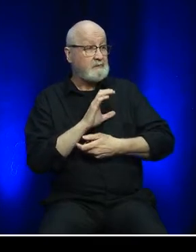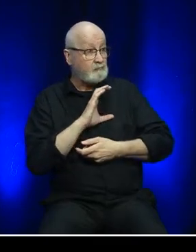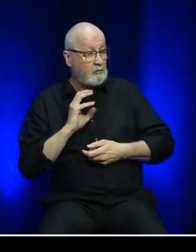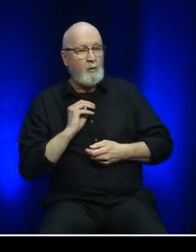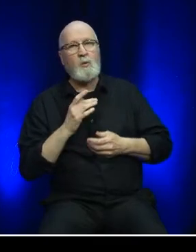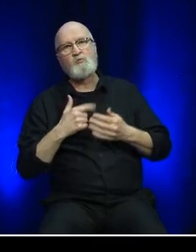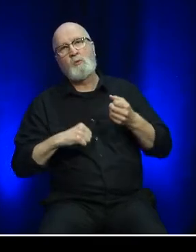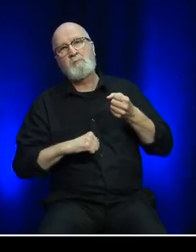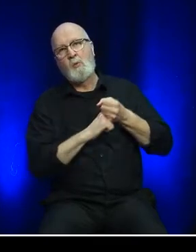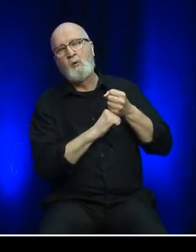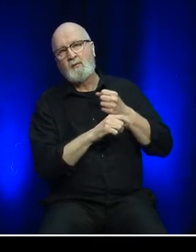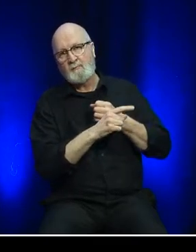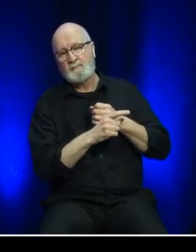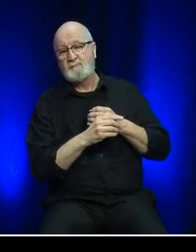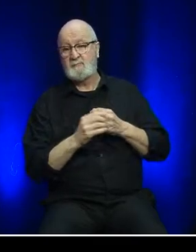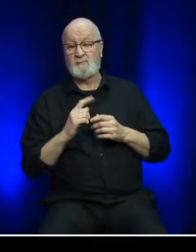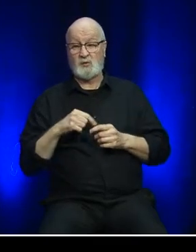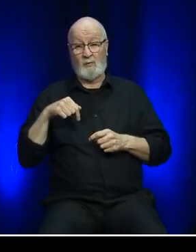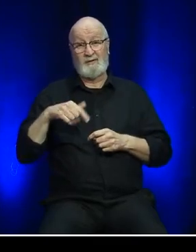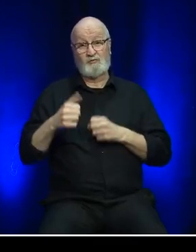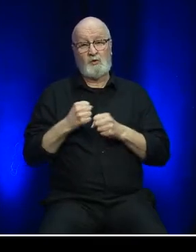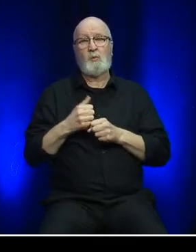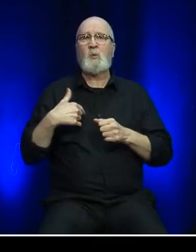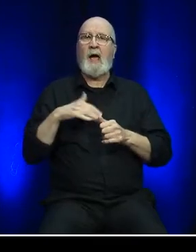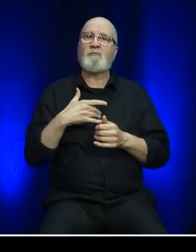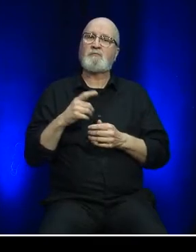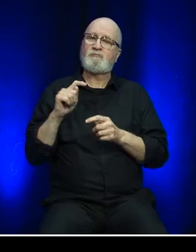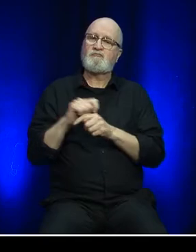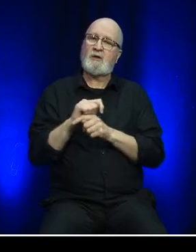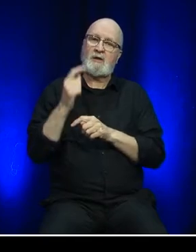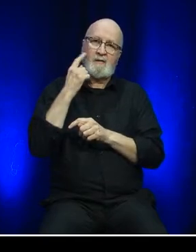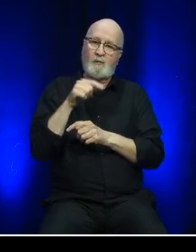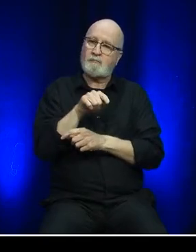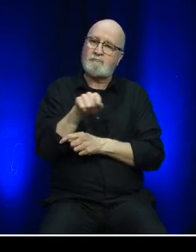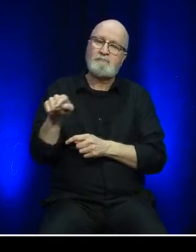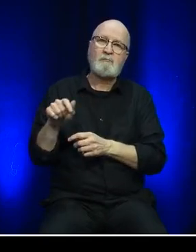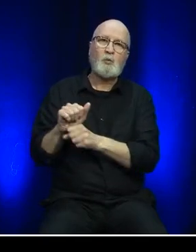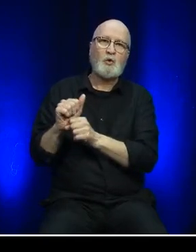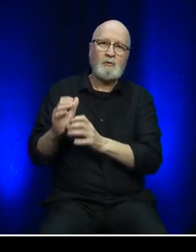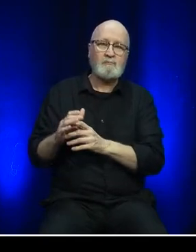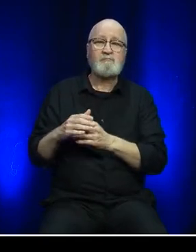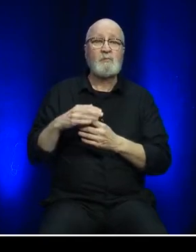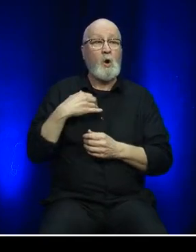Our actions during the year included education and training, understanding, and promoting the heritage,